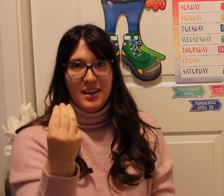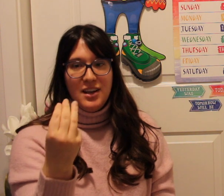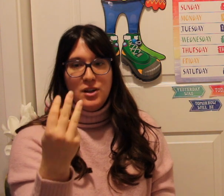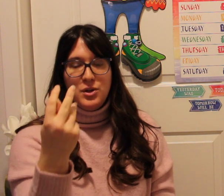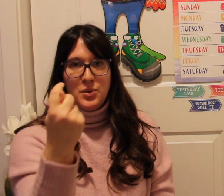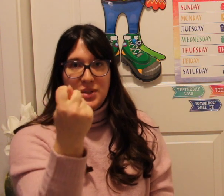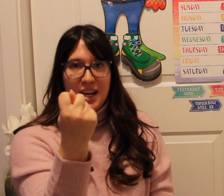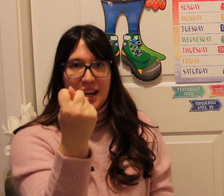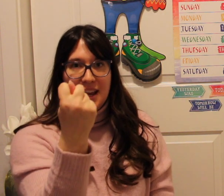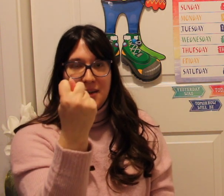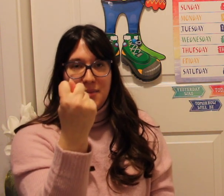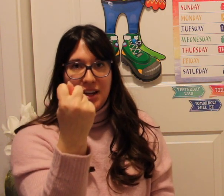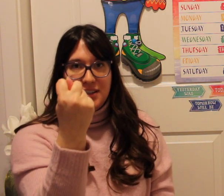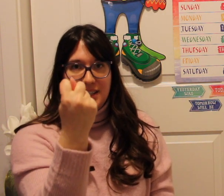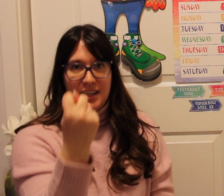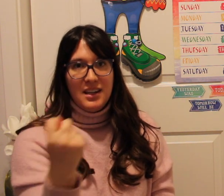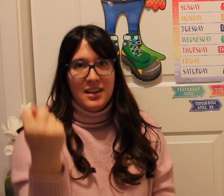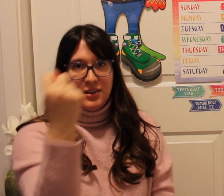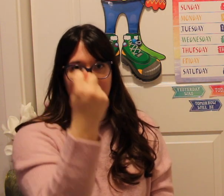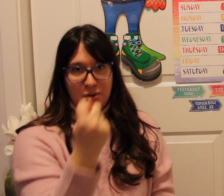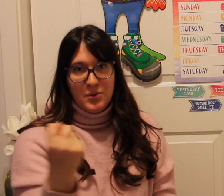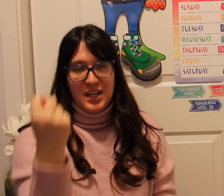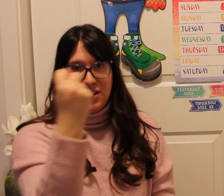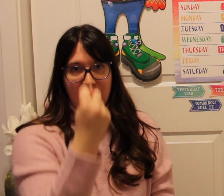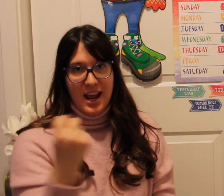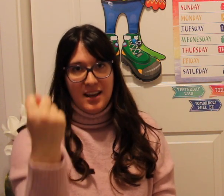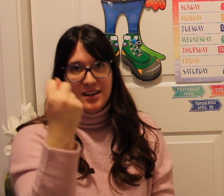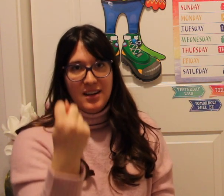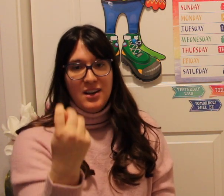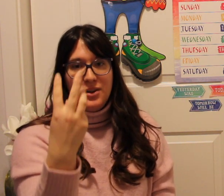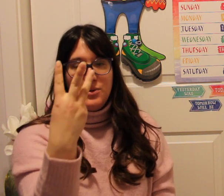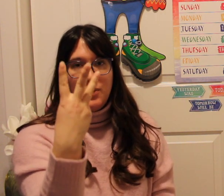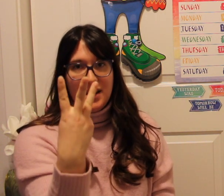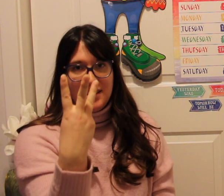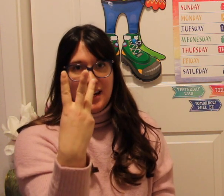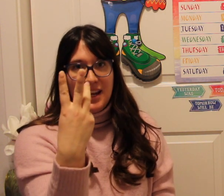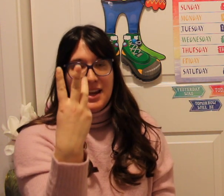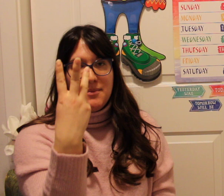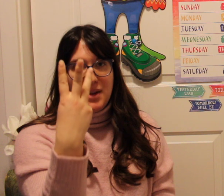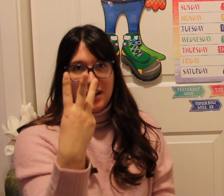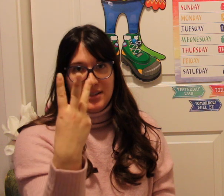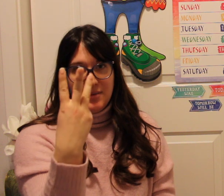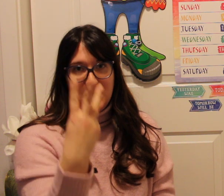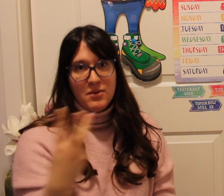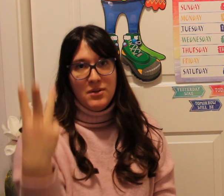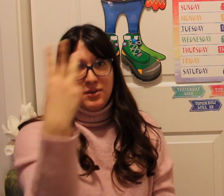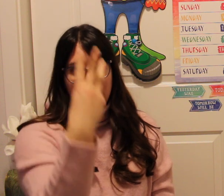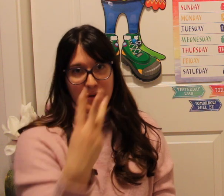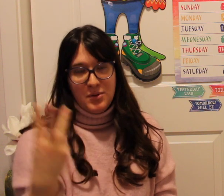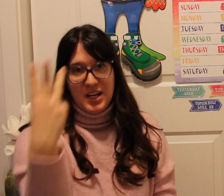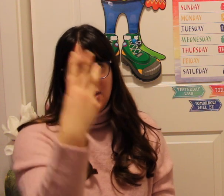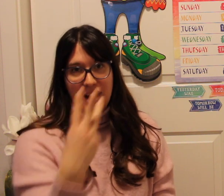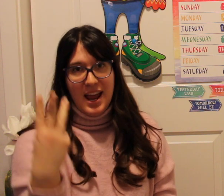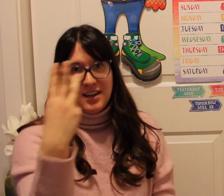Tuesday make a "T" rotate your hand Wednesday make the W rotate your hand